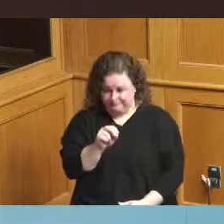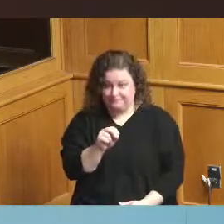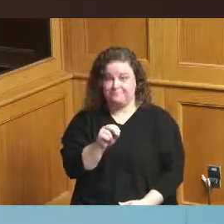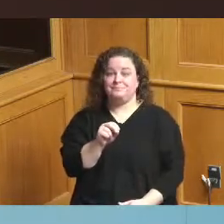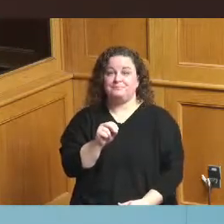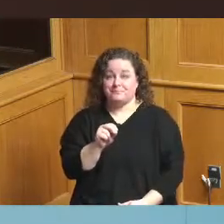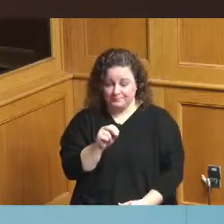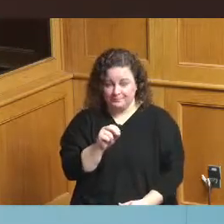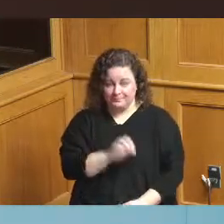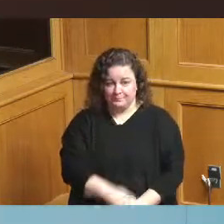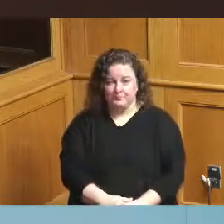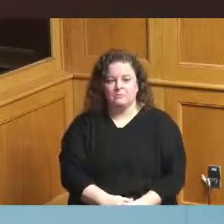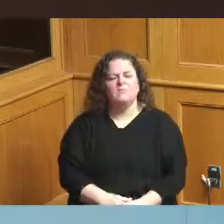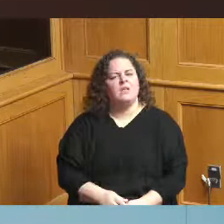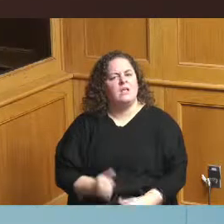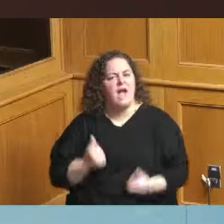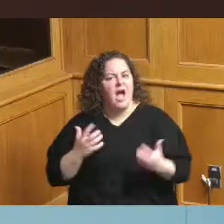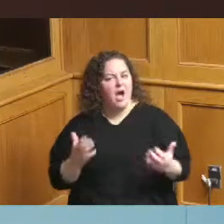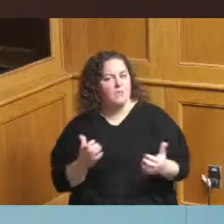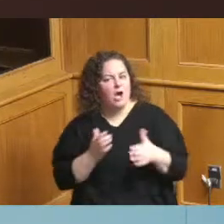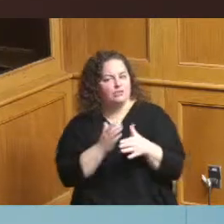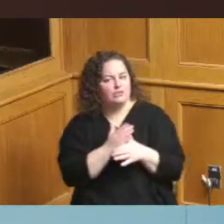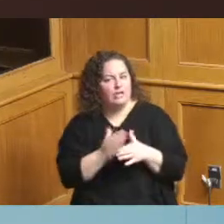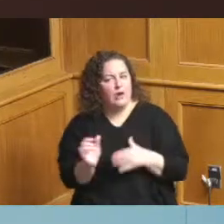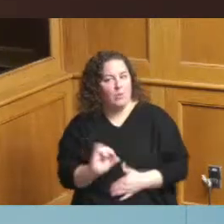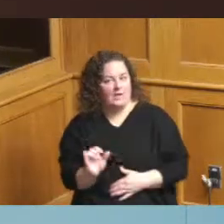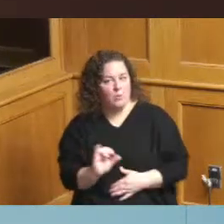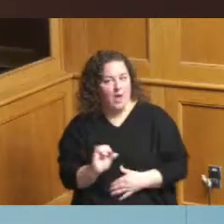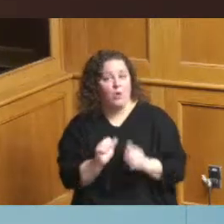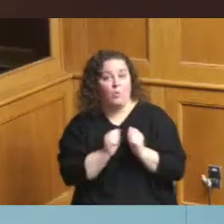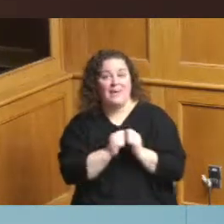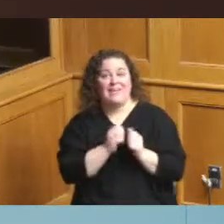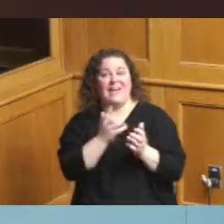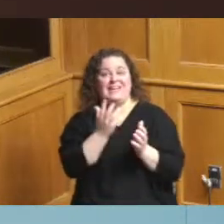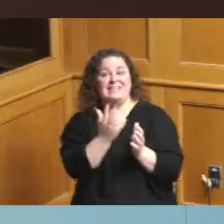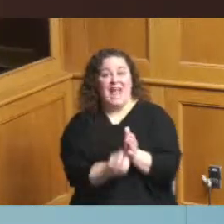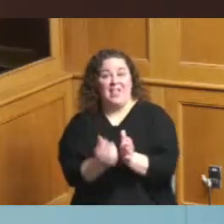like to share this information too with regards to deaths we are seeing between four and five deaths